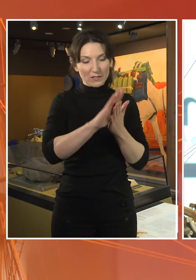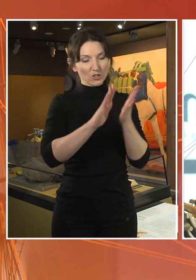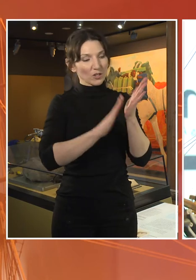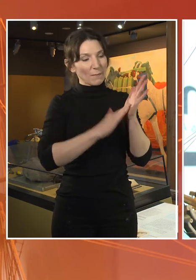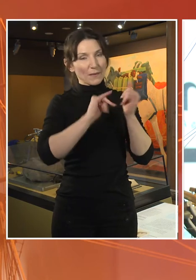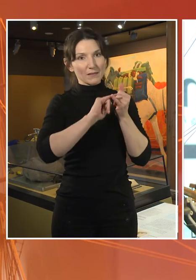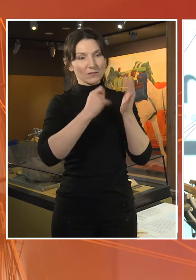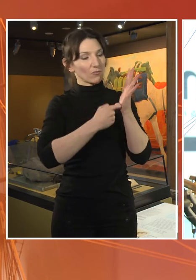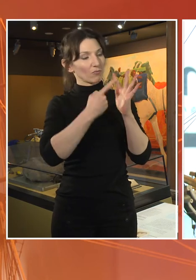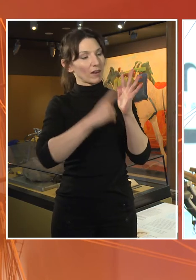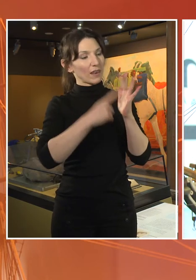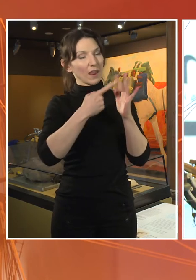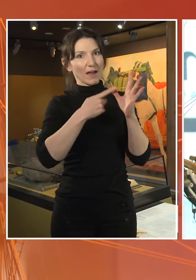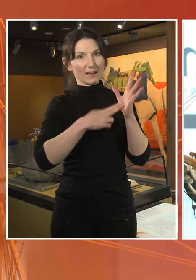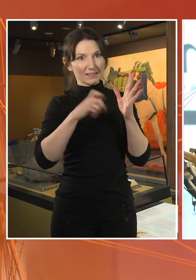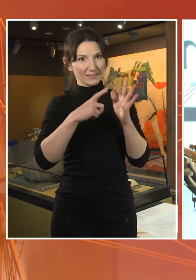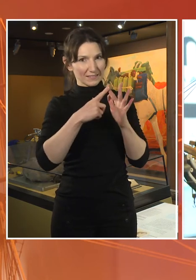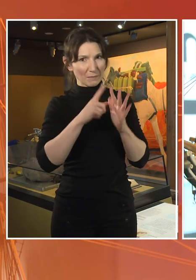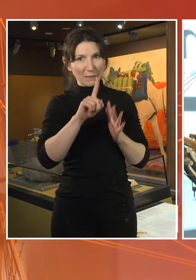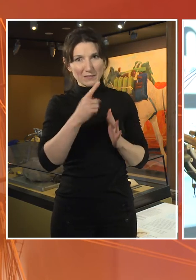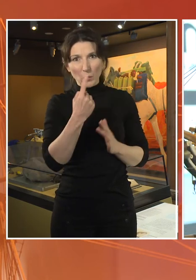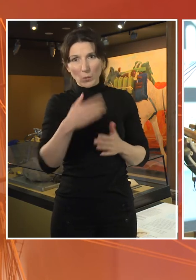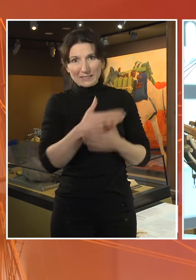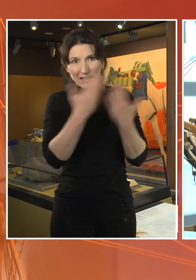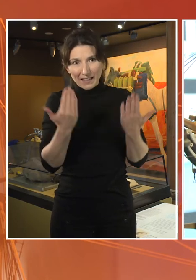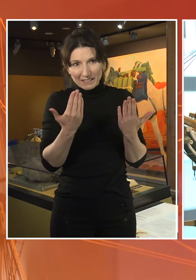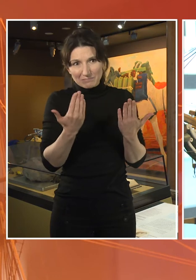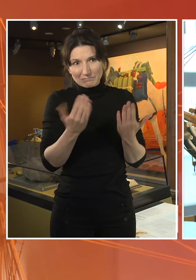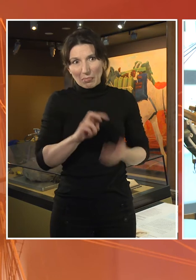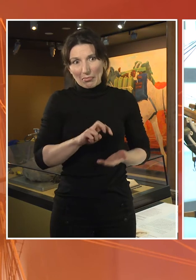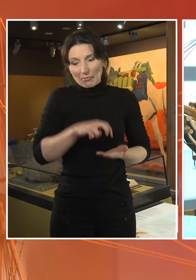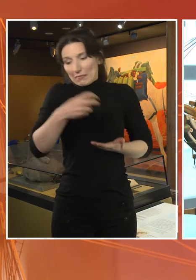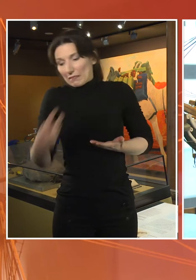Now cats are not great swimmers and so the crew had actually